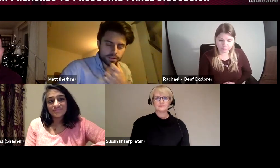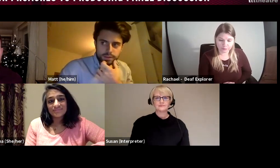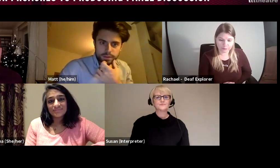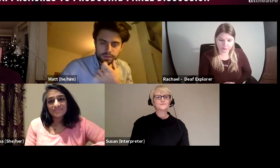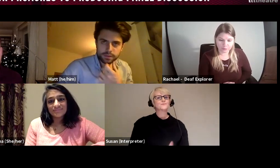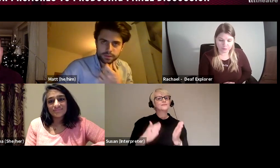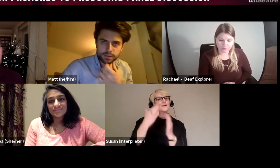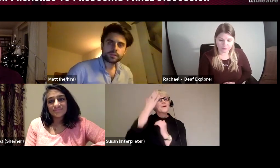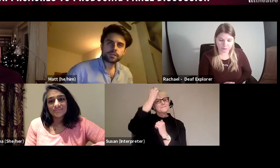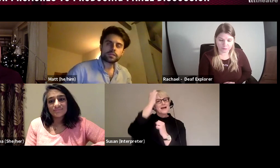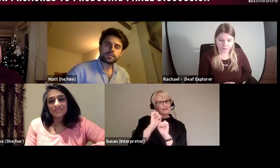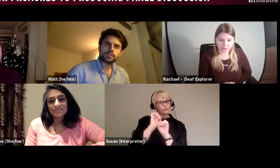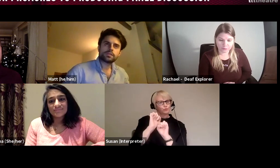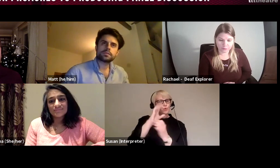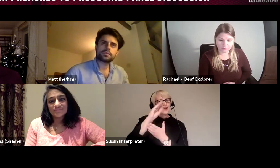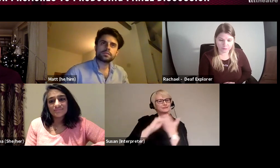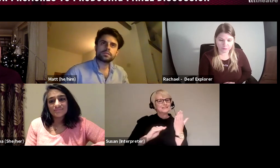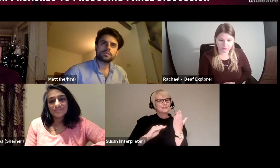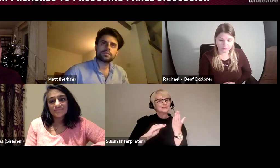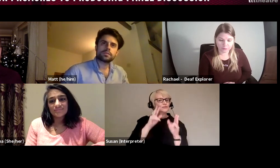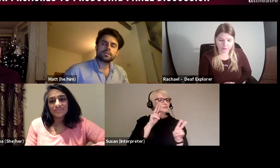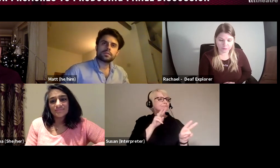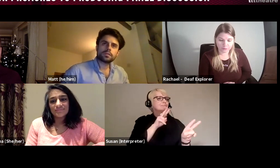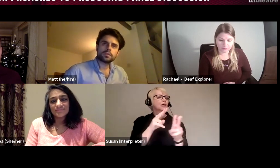of seeing producers coming into the industry and experience of starting out.